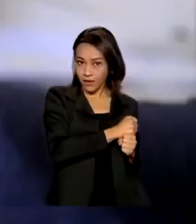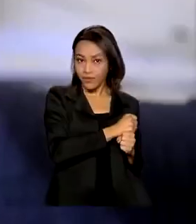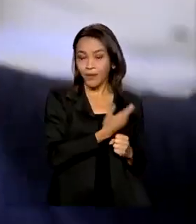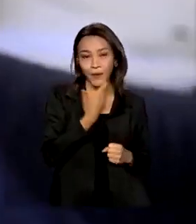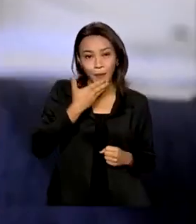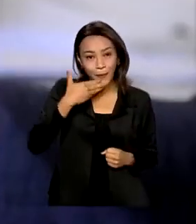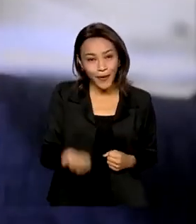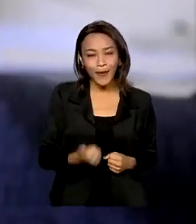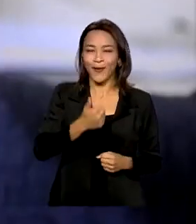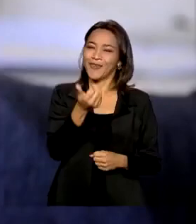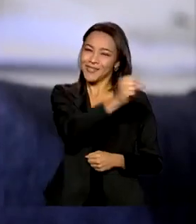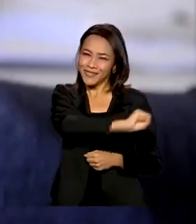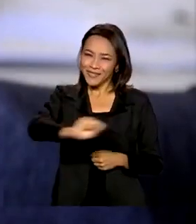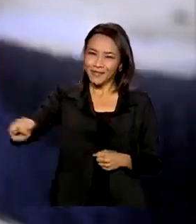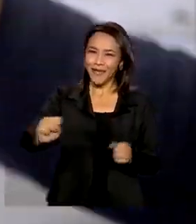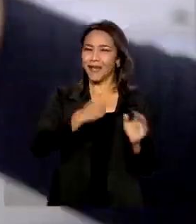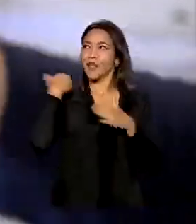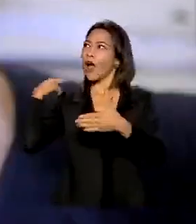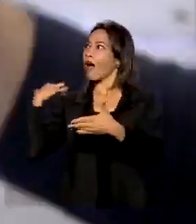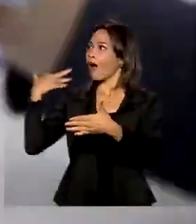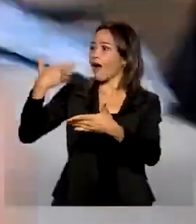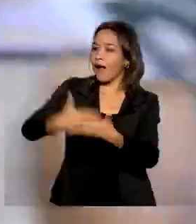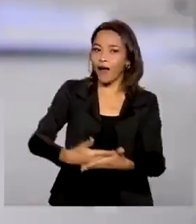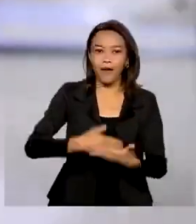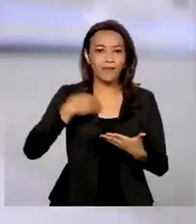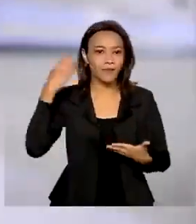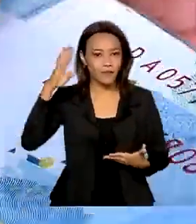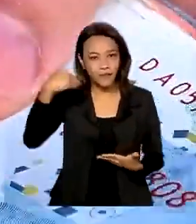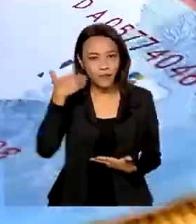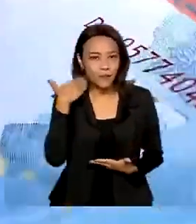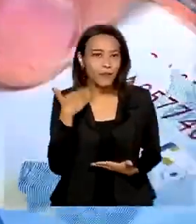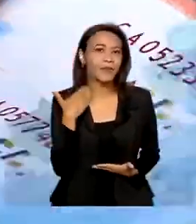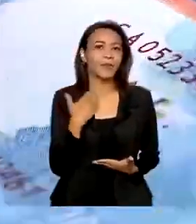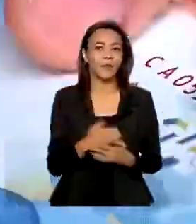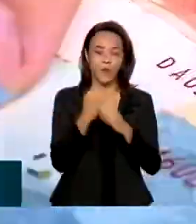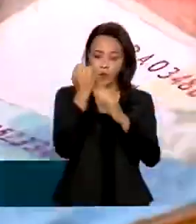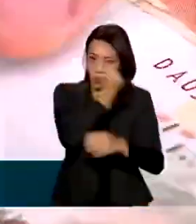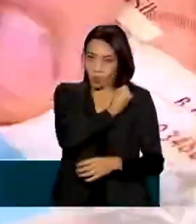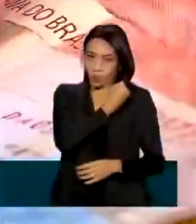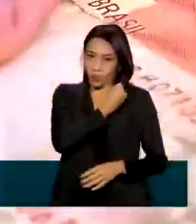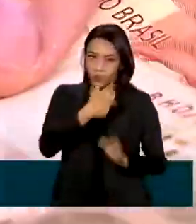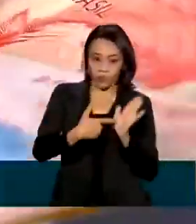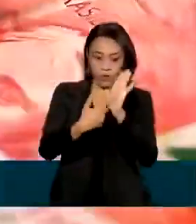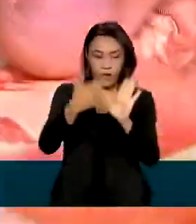best semester of the entire historical series of the bank, the Balance Sheet figures showed that the reduction